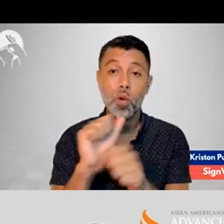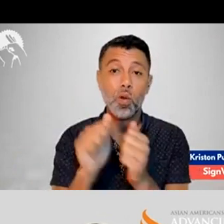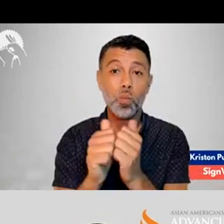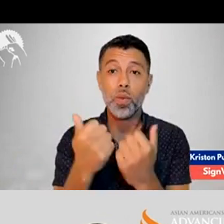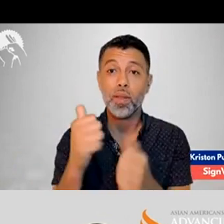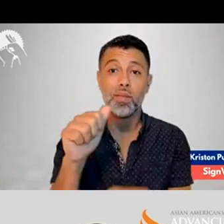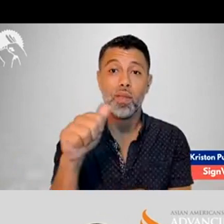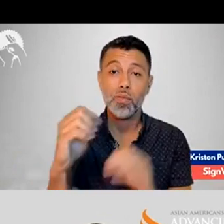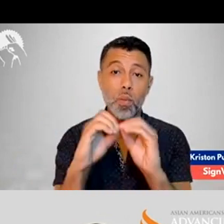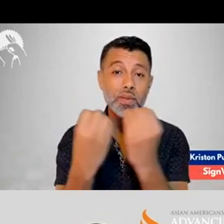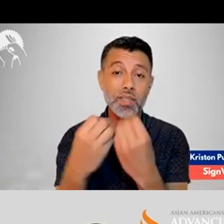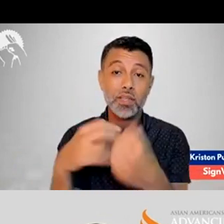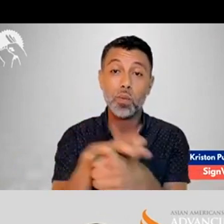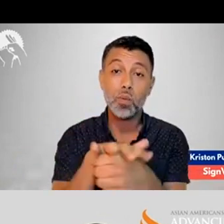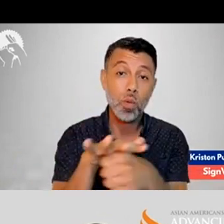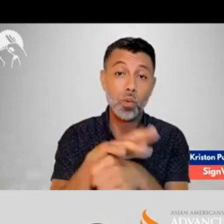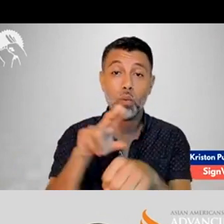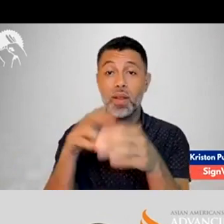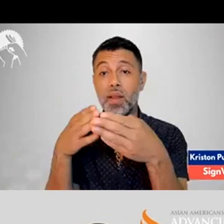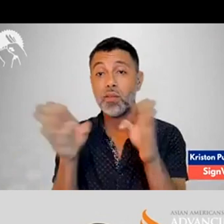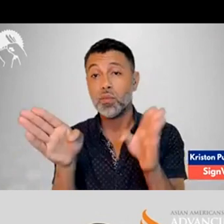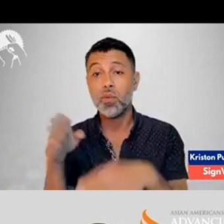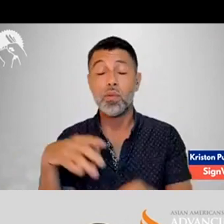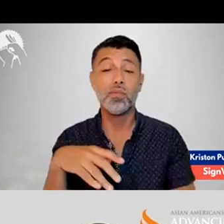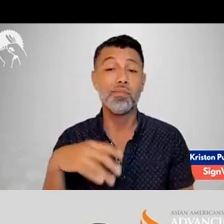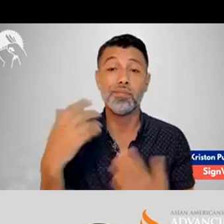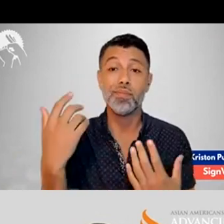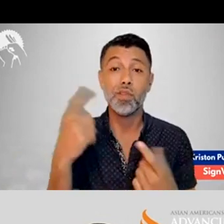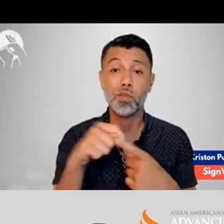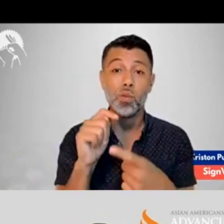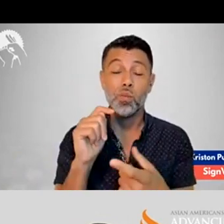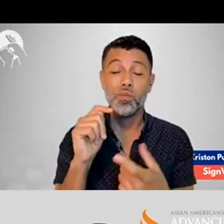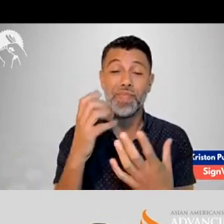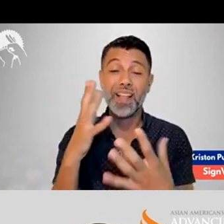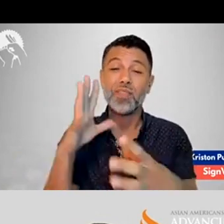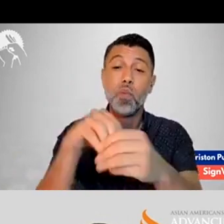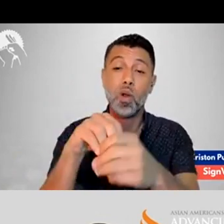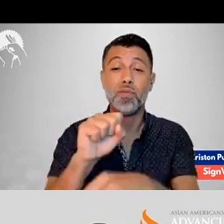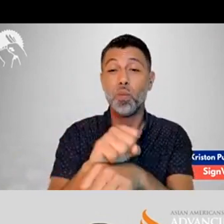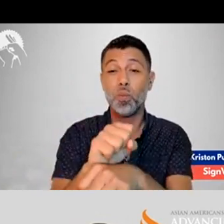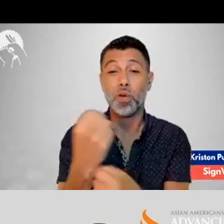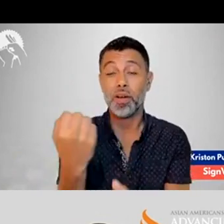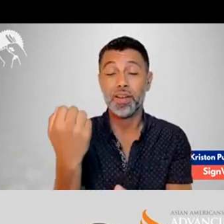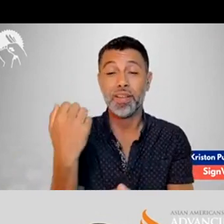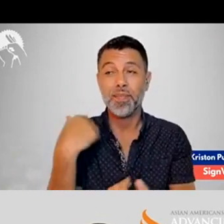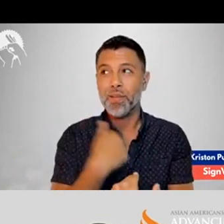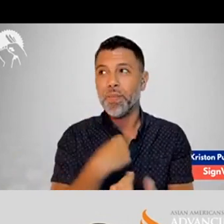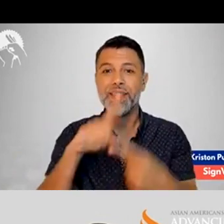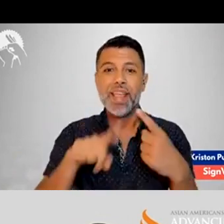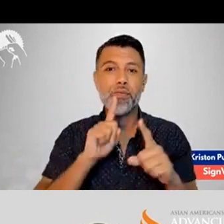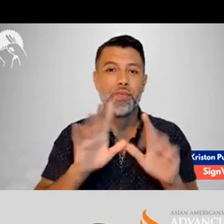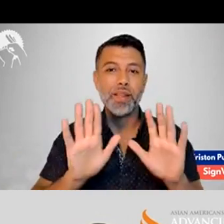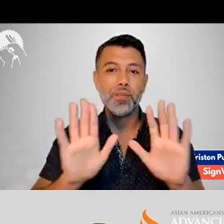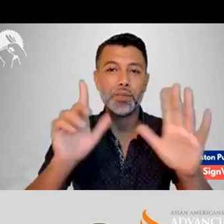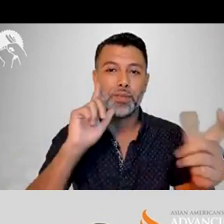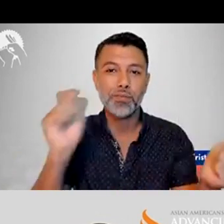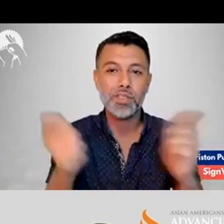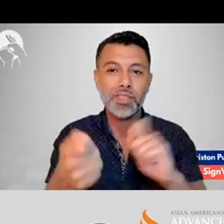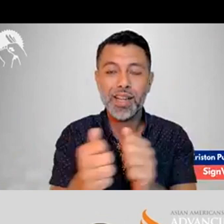I just want to emphasize that we work with local and national organizations as part of our work.